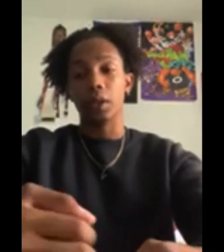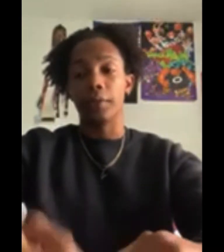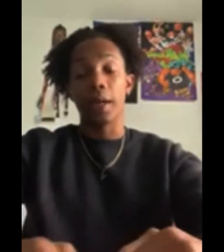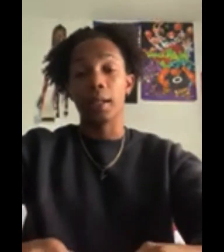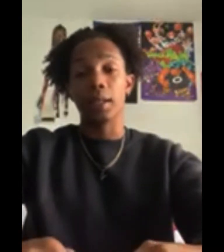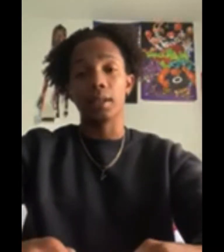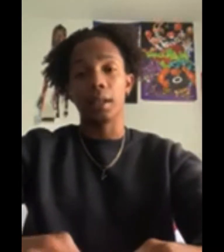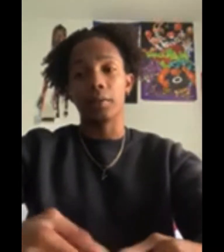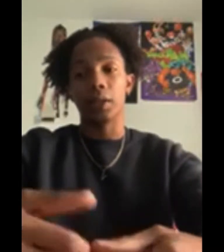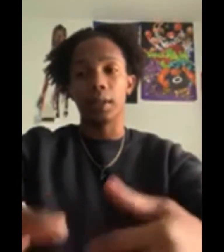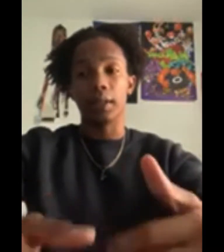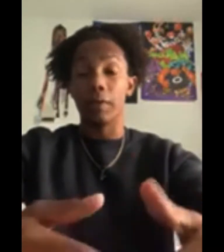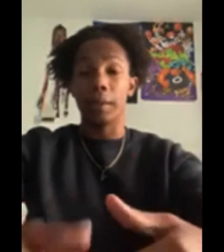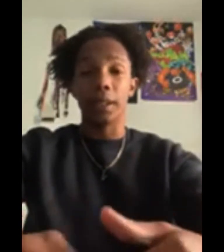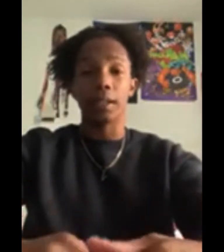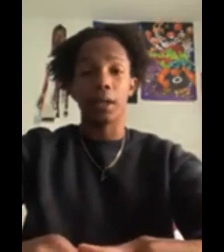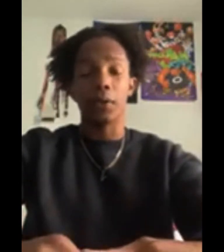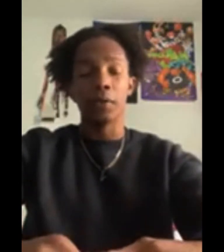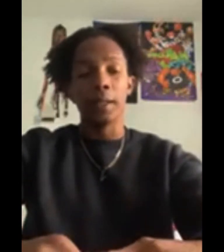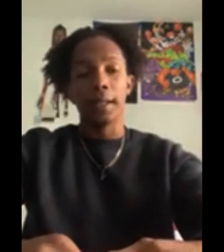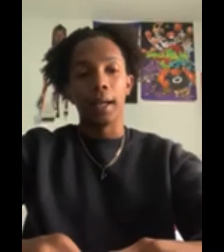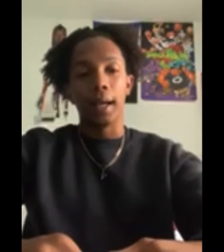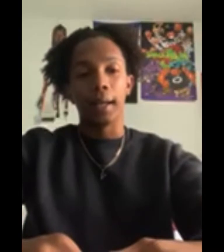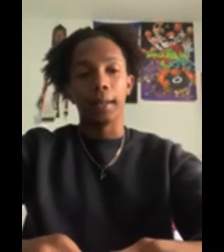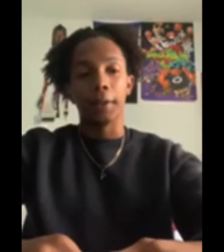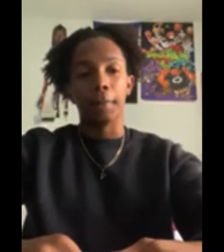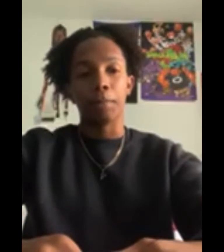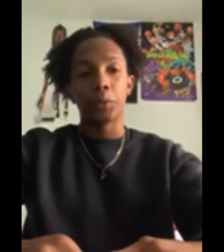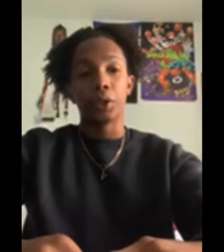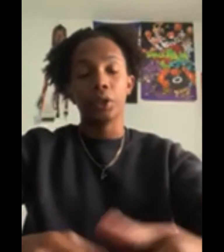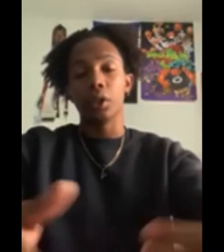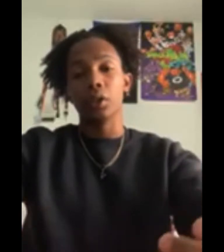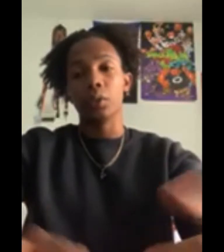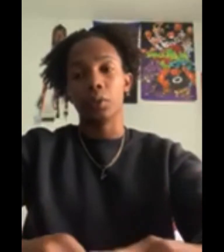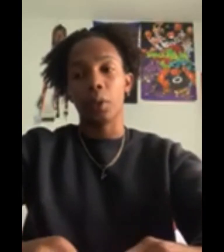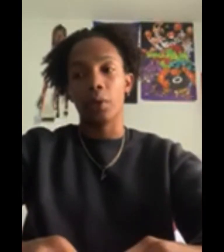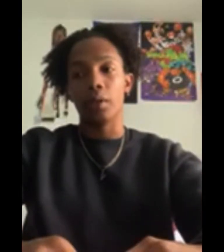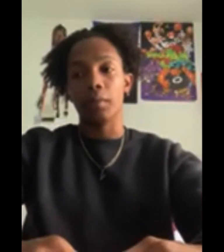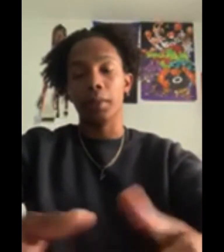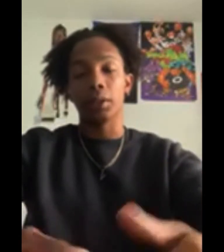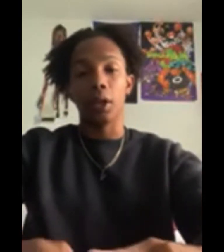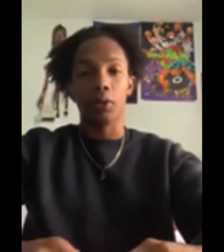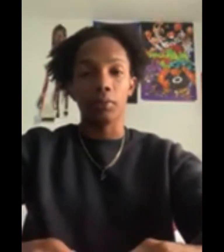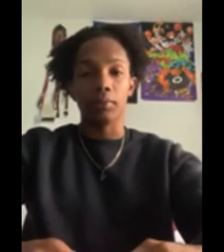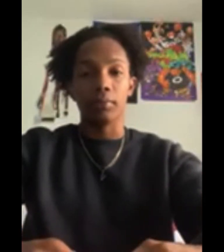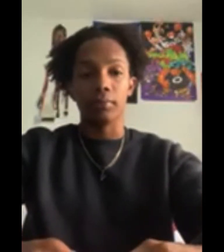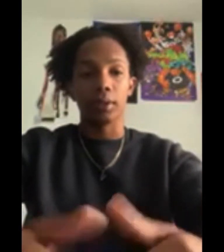Just fighting and stuff, trying to defend myself. And, teachers... They weren't much help. You